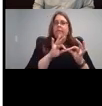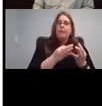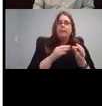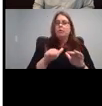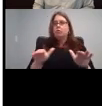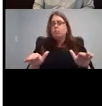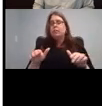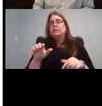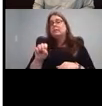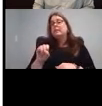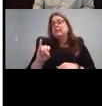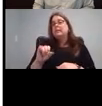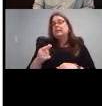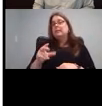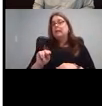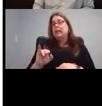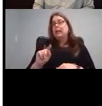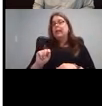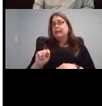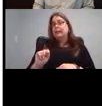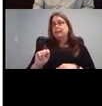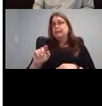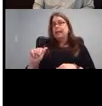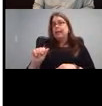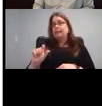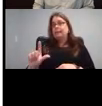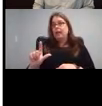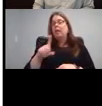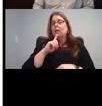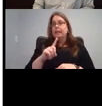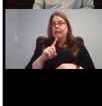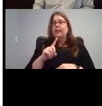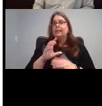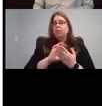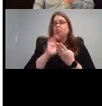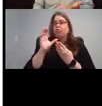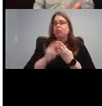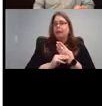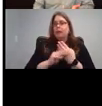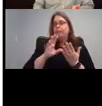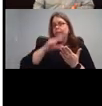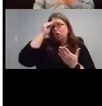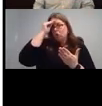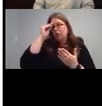Sign it AFL is a curriculum for learning the actual language of ASL and not